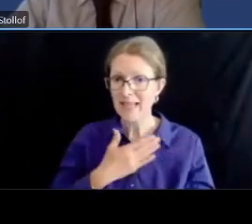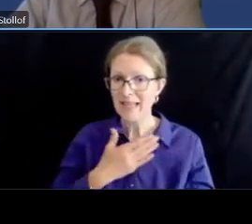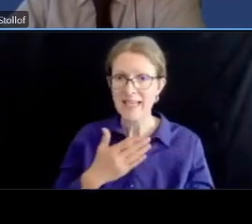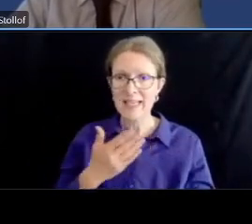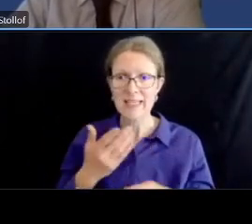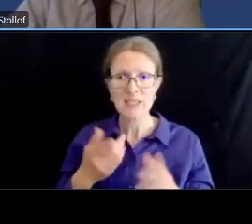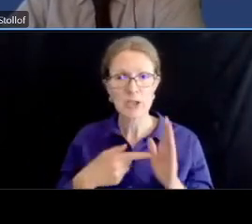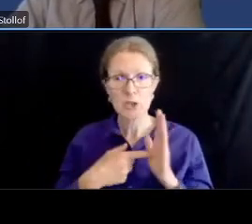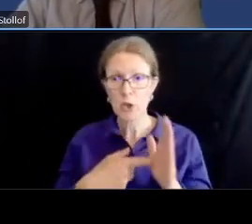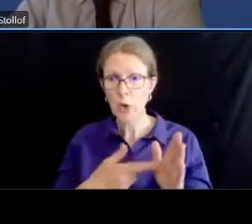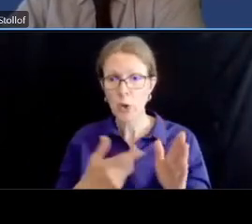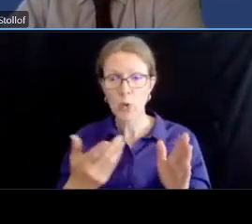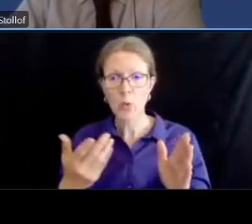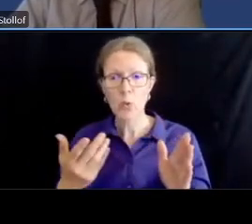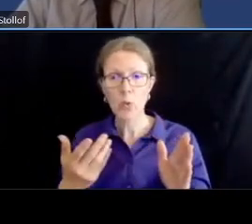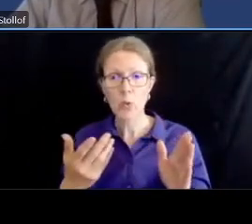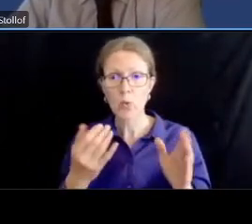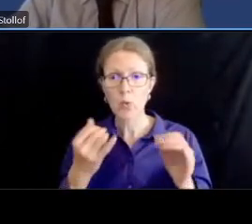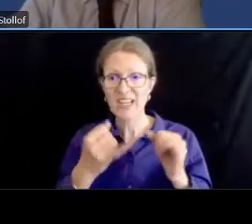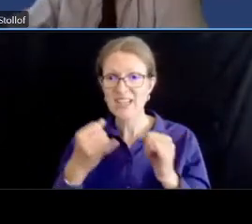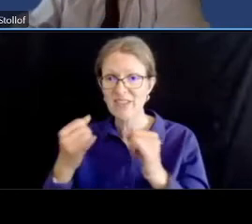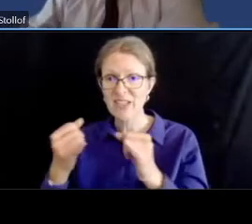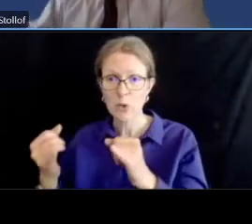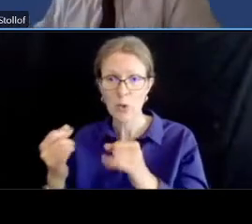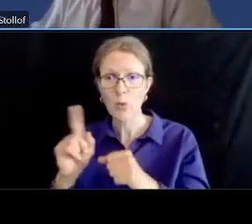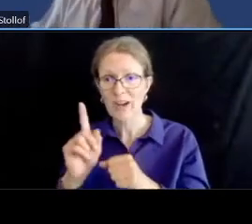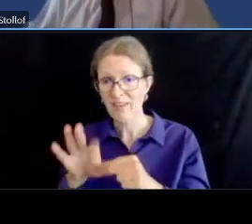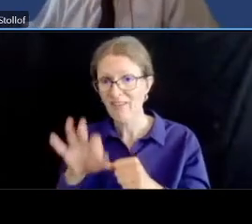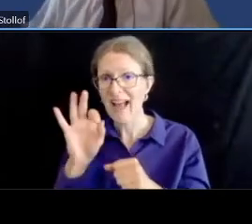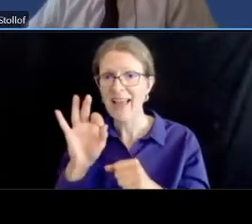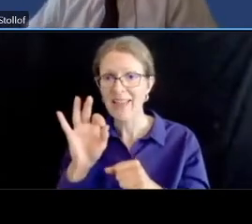thanks uh laura's questions for you the intersection of connecticut and legation